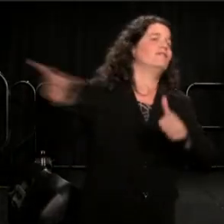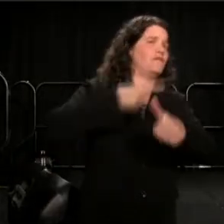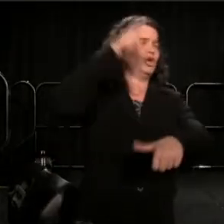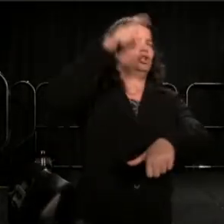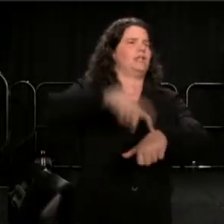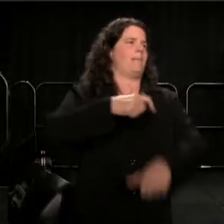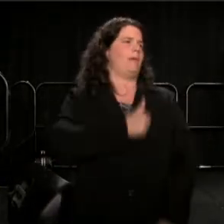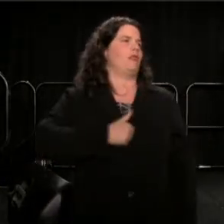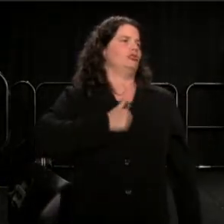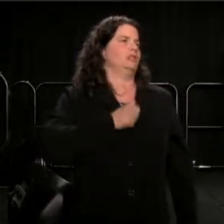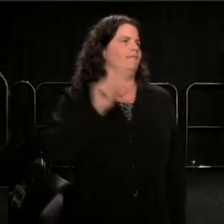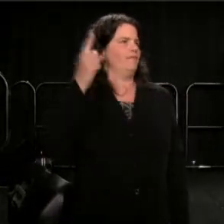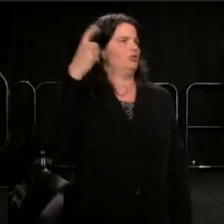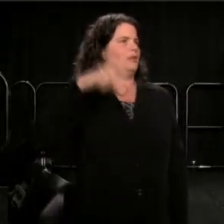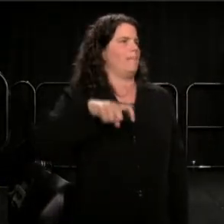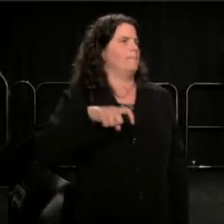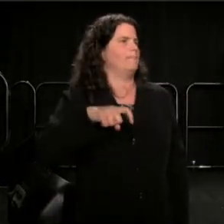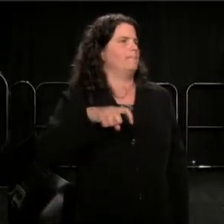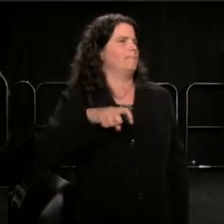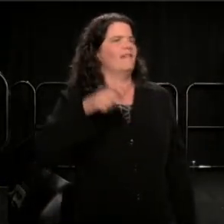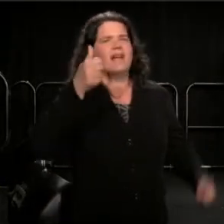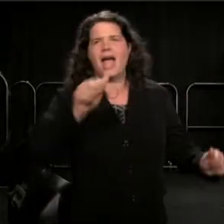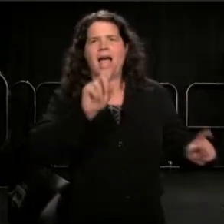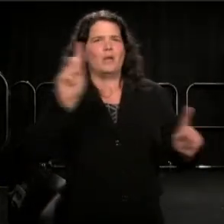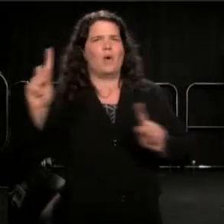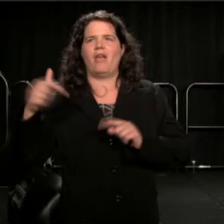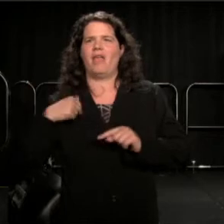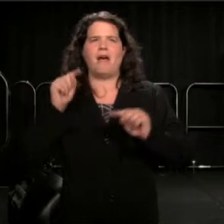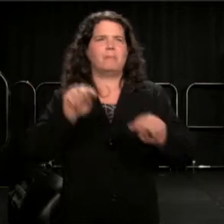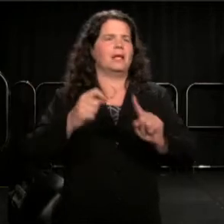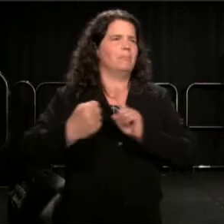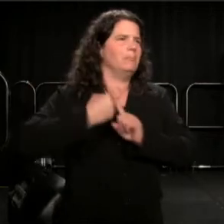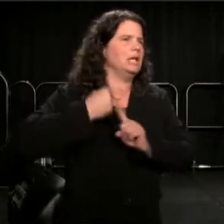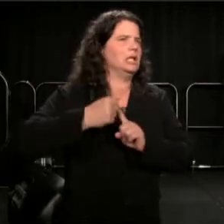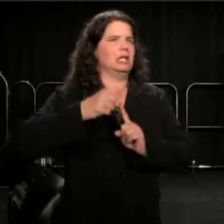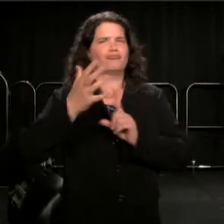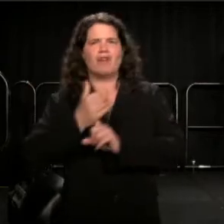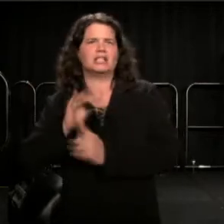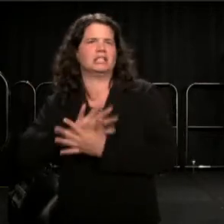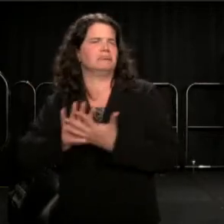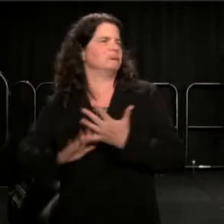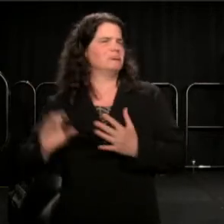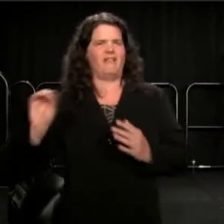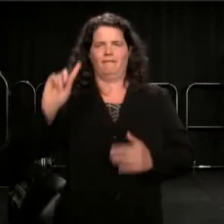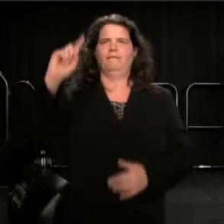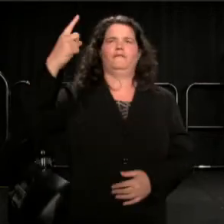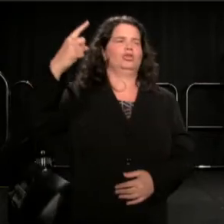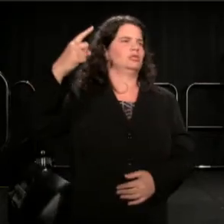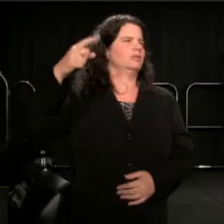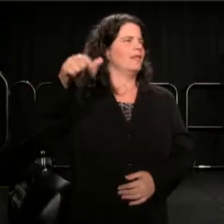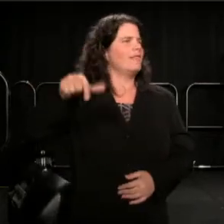Oh way, I was beaten. It's a moment of grace, It's a moment of reconciliation.